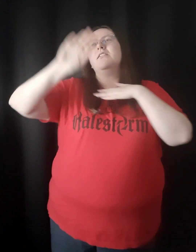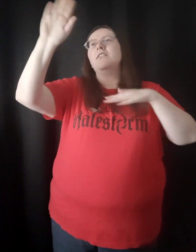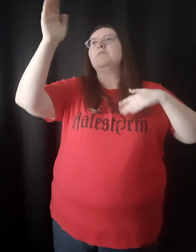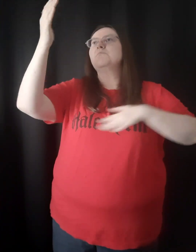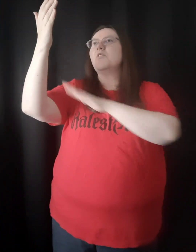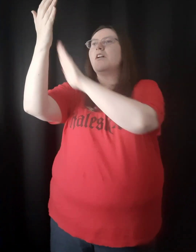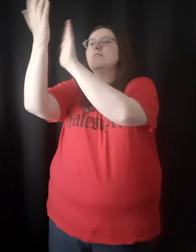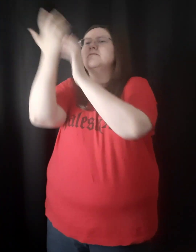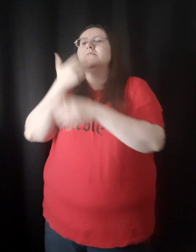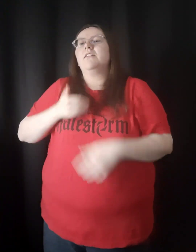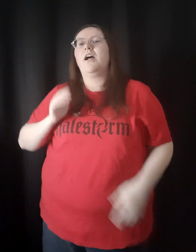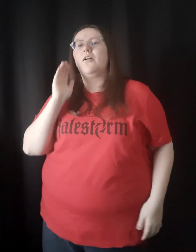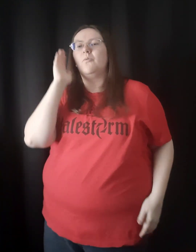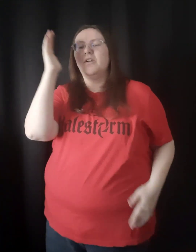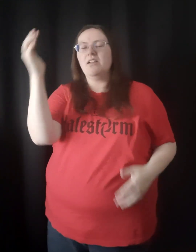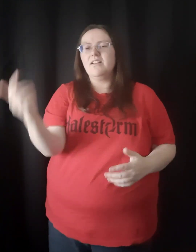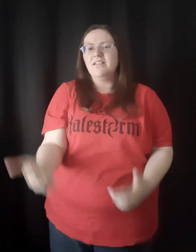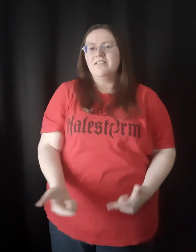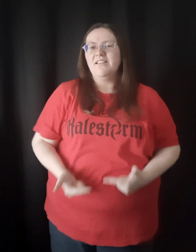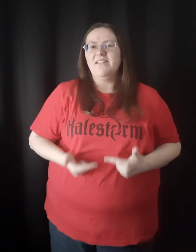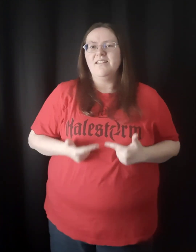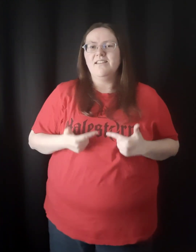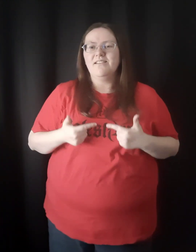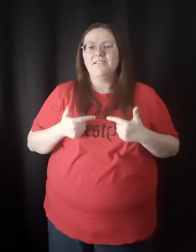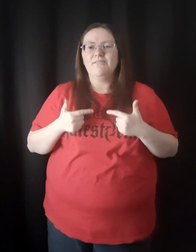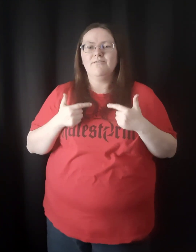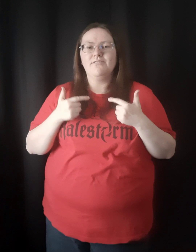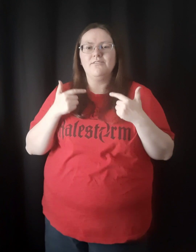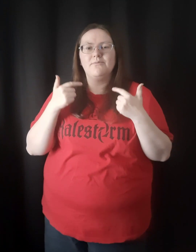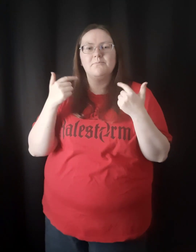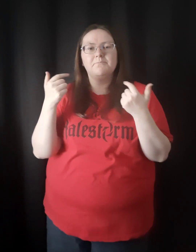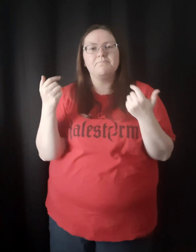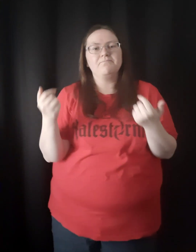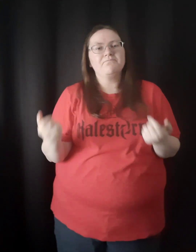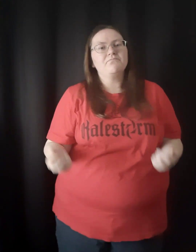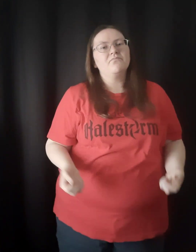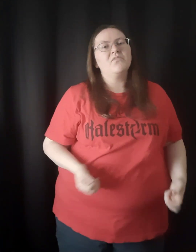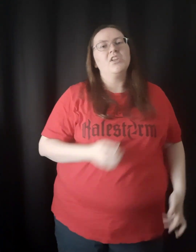In His presence I will live